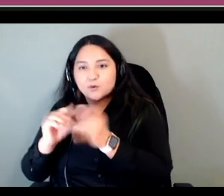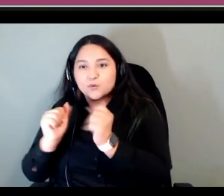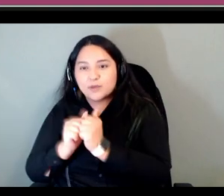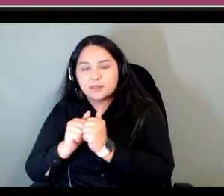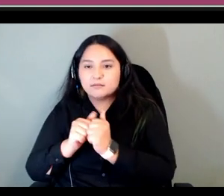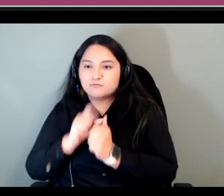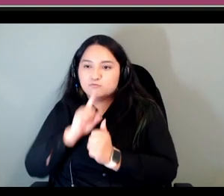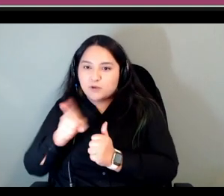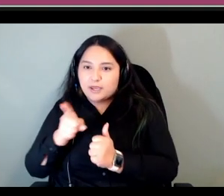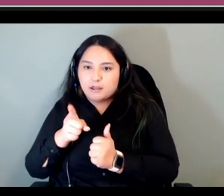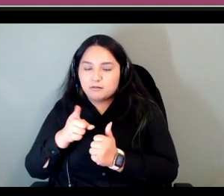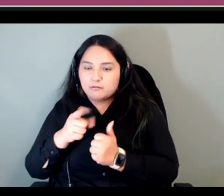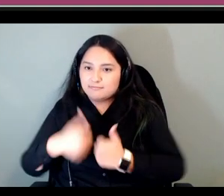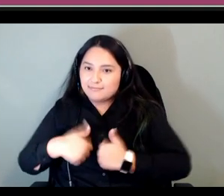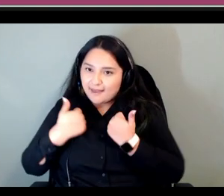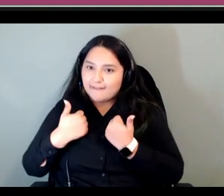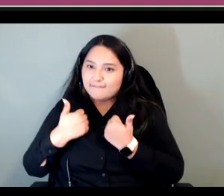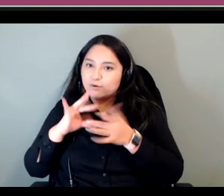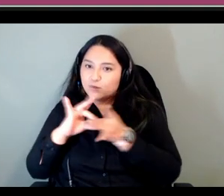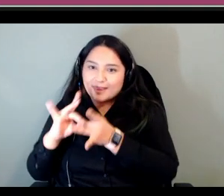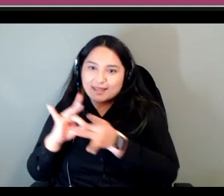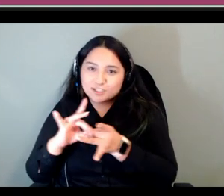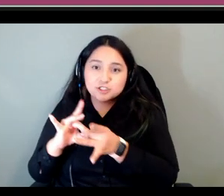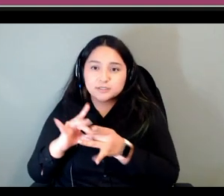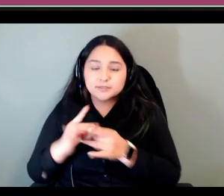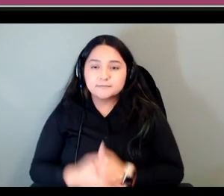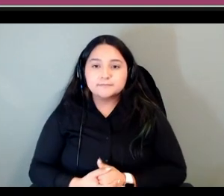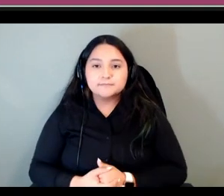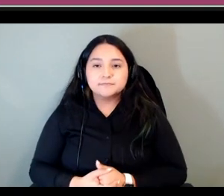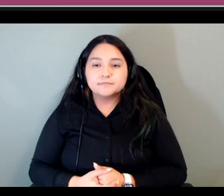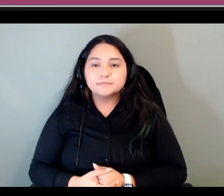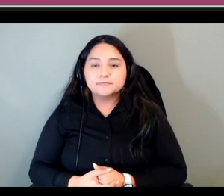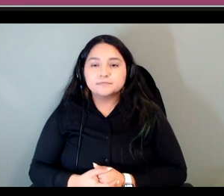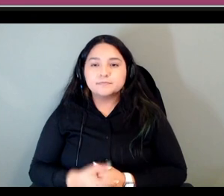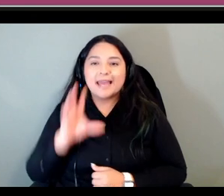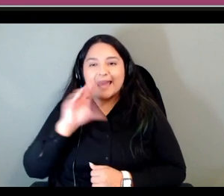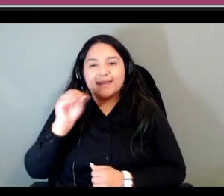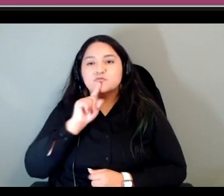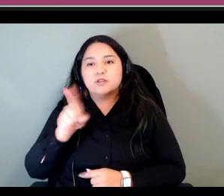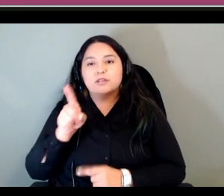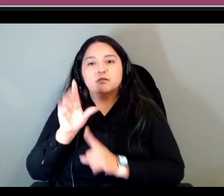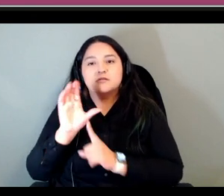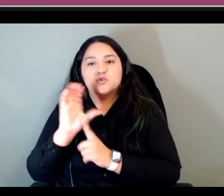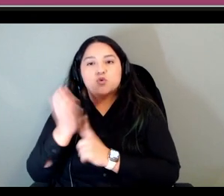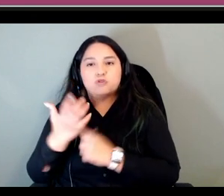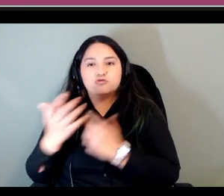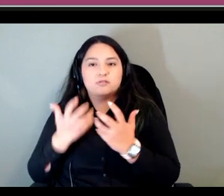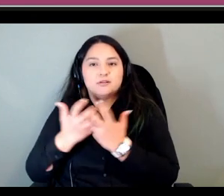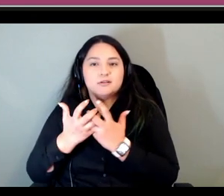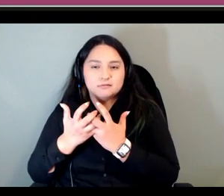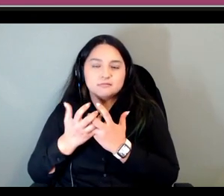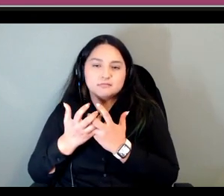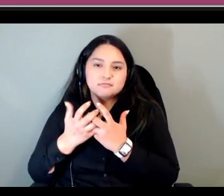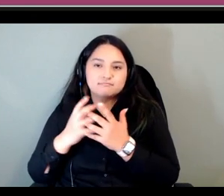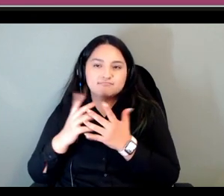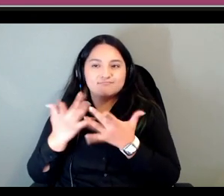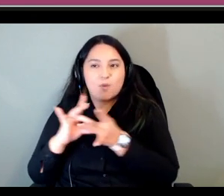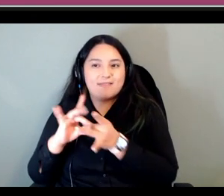especially the our older relations and that it's culturally relevant so again like focusing